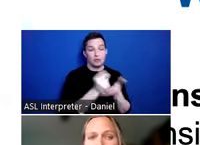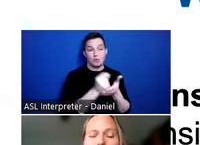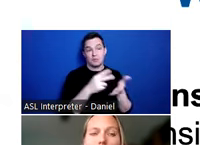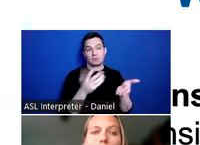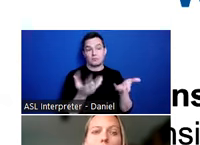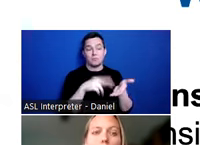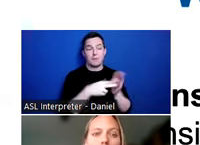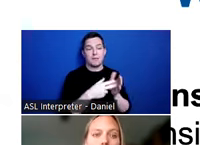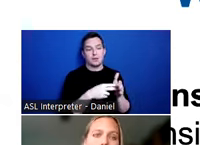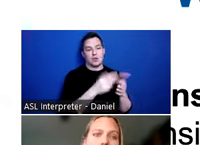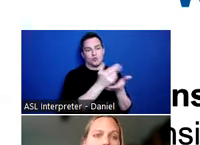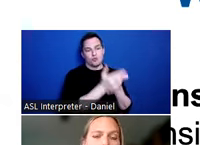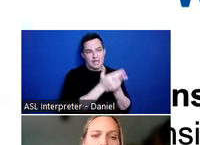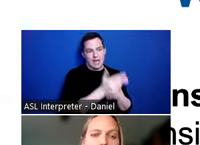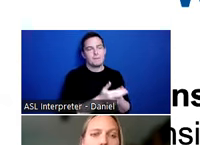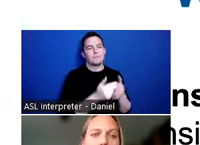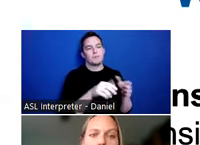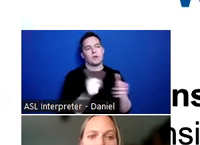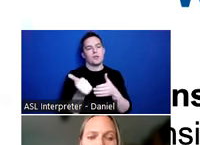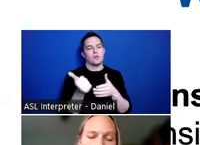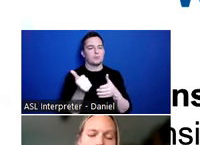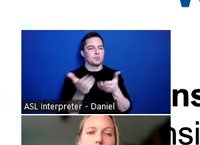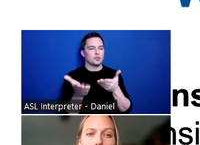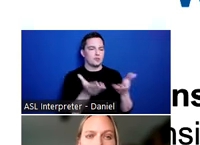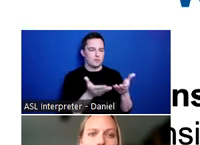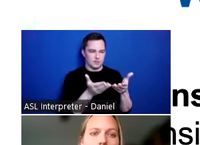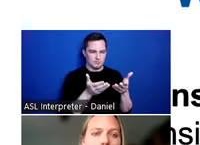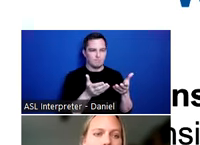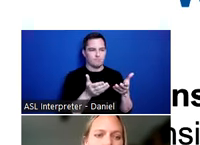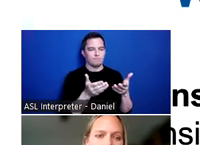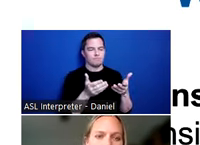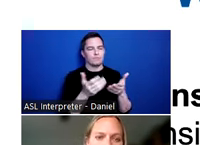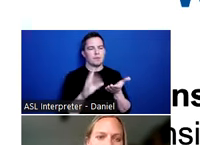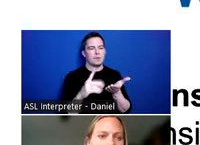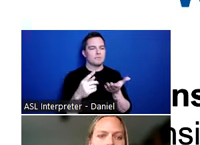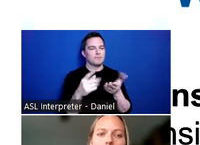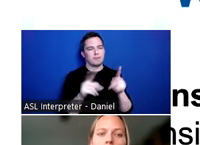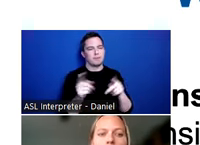rehab or other services that folks might go into after experiencing a brain injury.